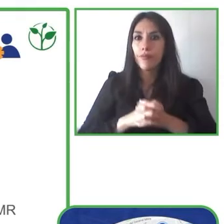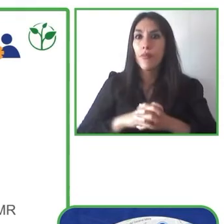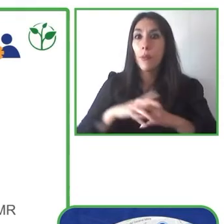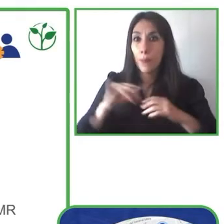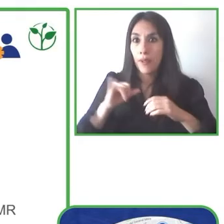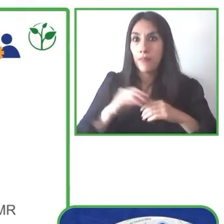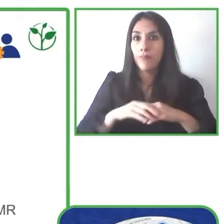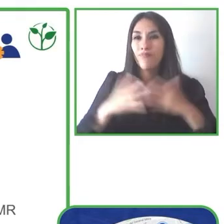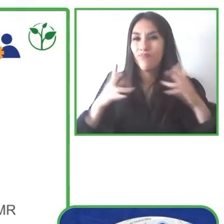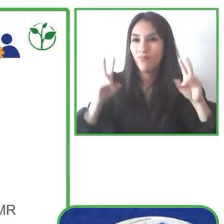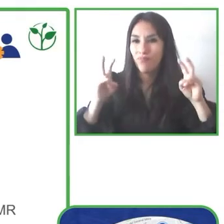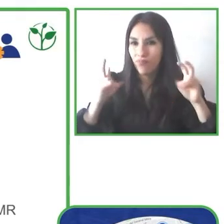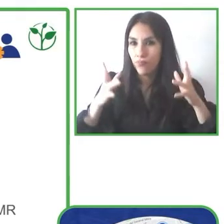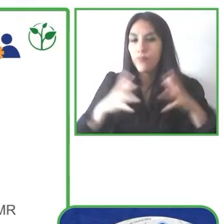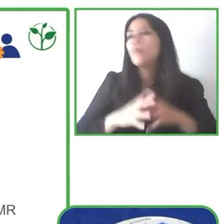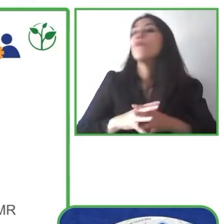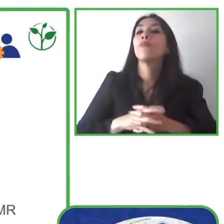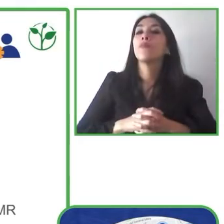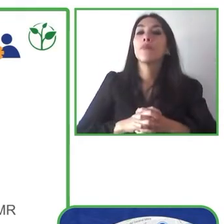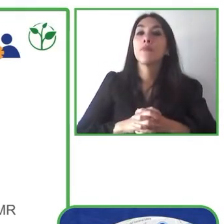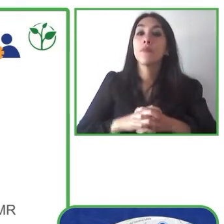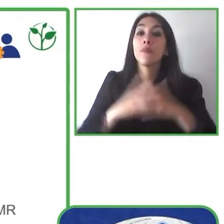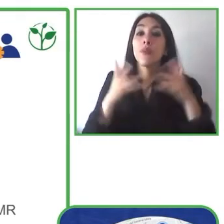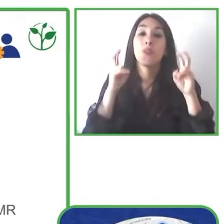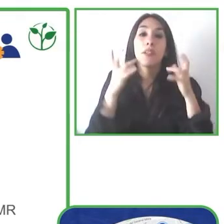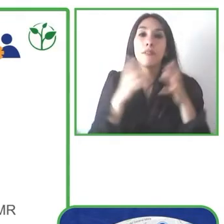we found that there was a need for the different municipalities